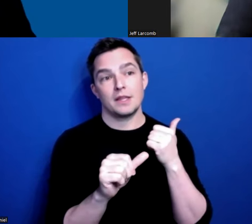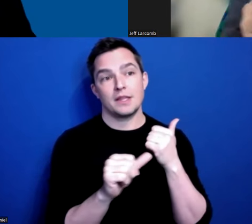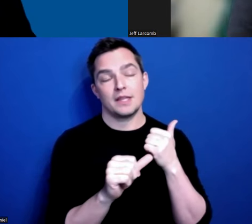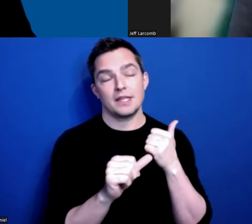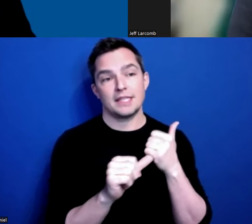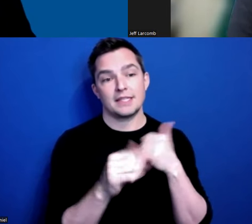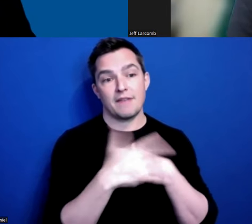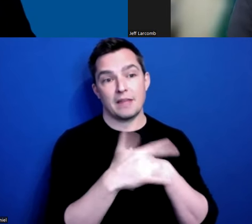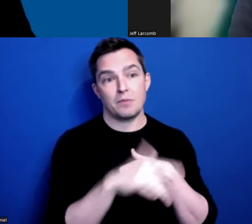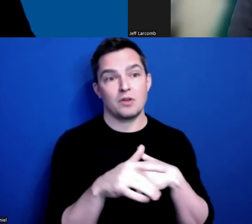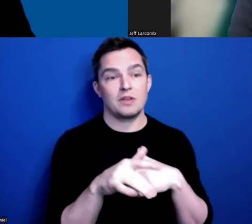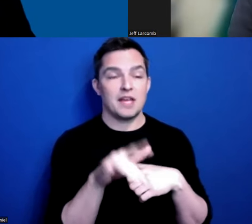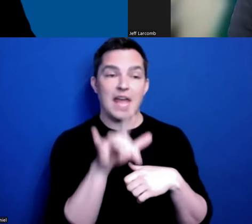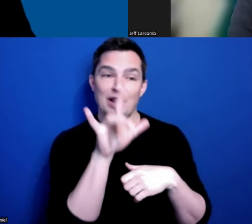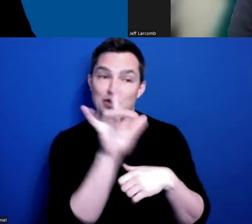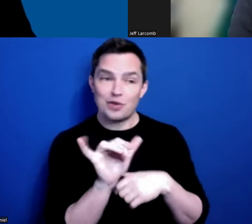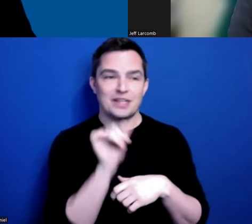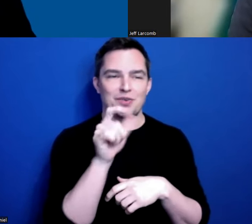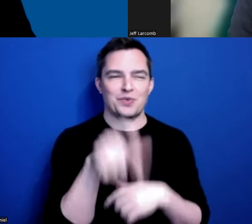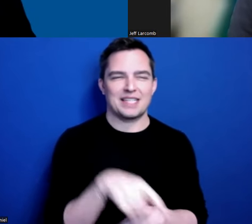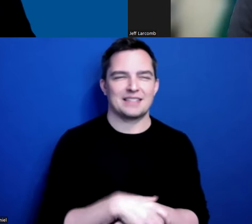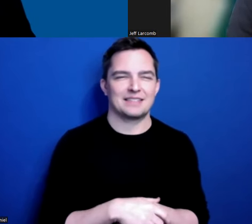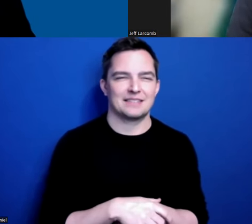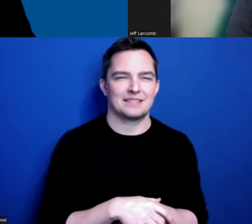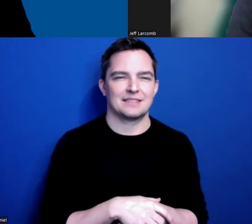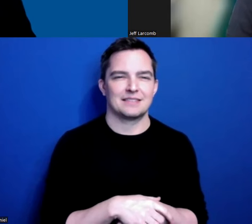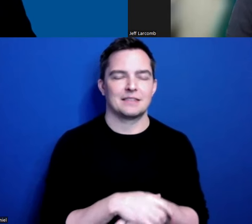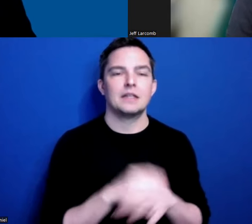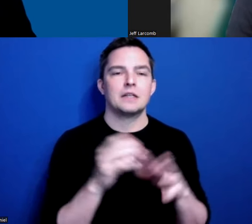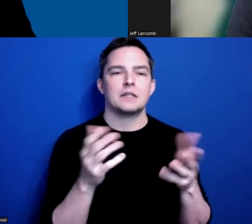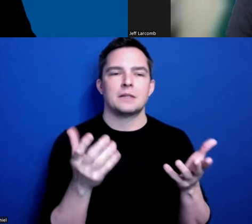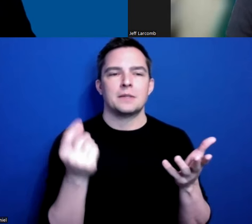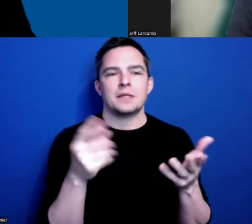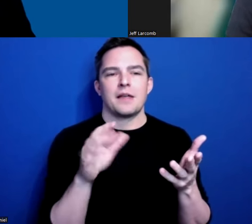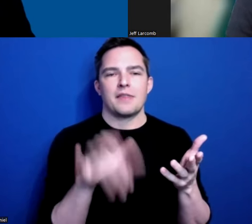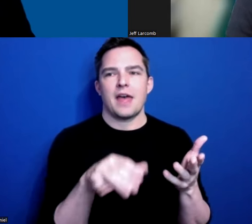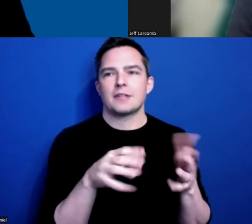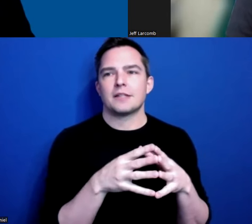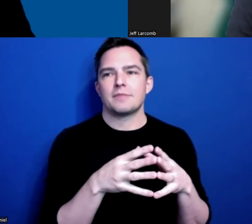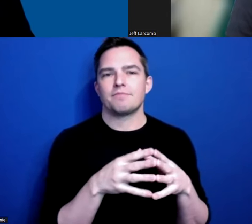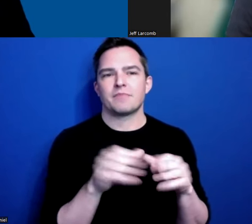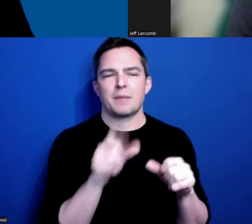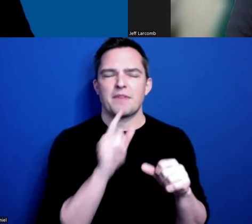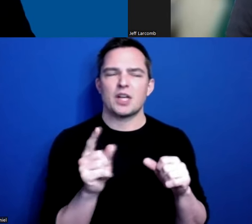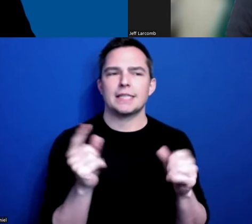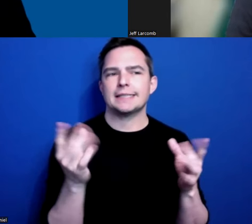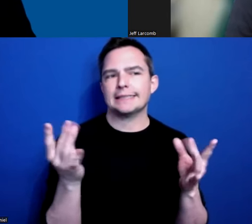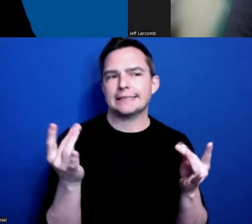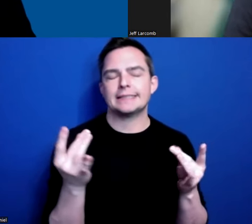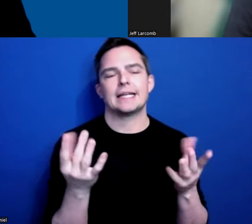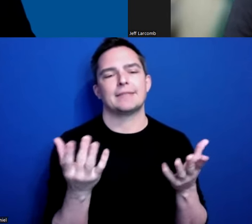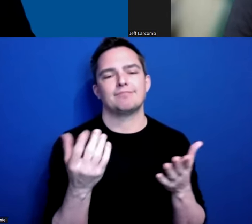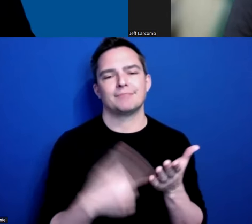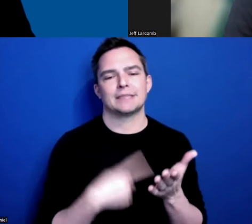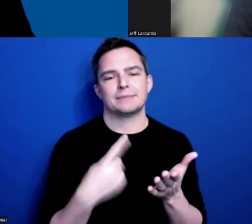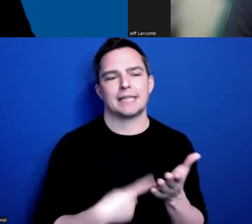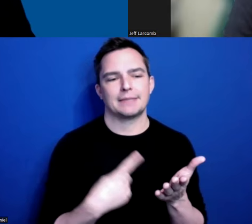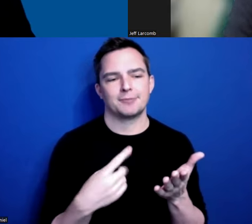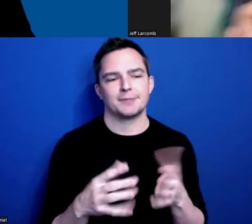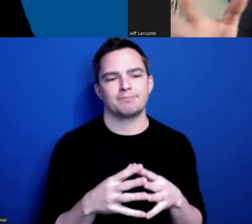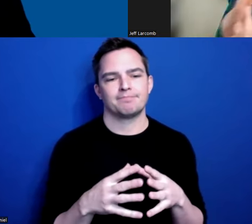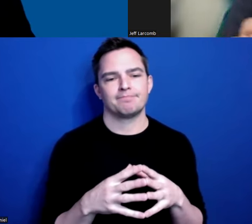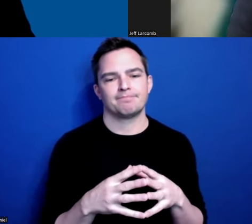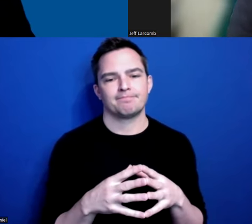you don’t need it. And that, I think, can be very, very tricky sometimes for an outsider, because